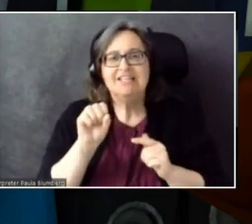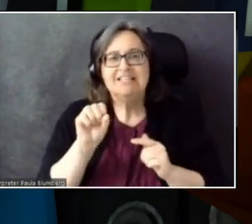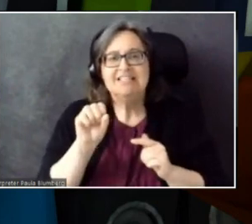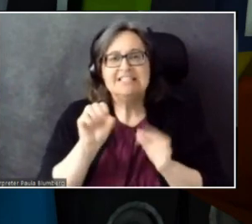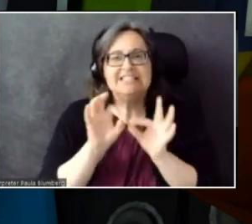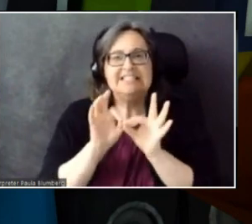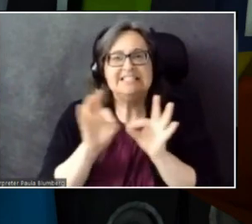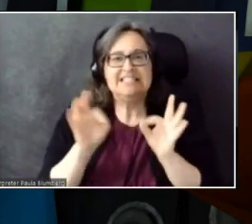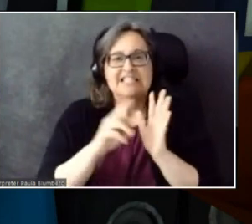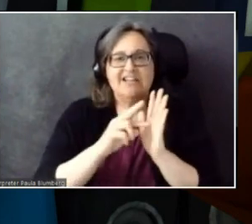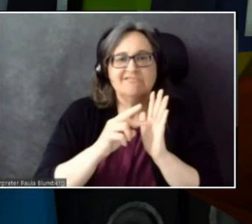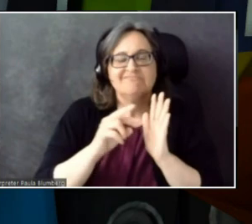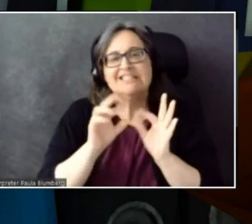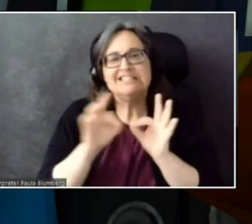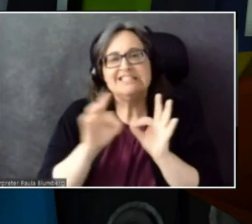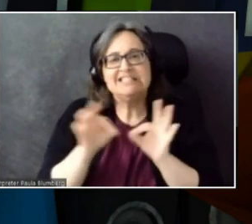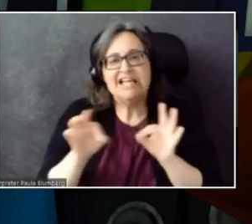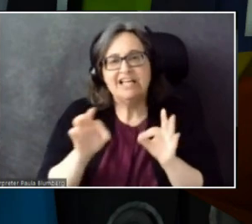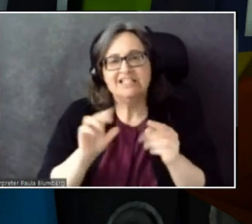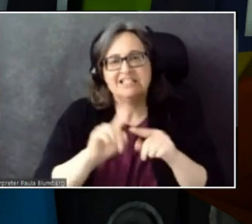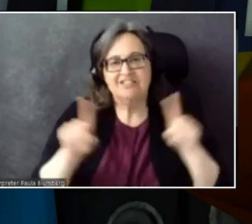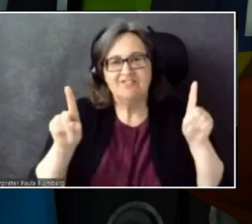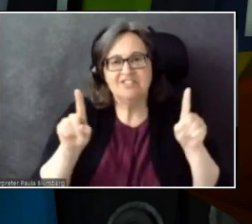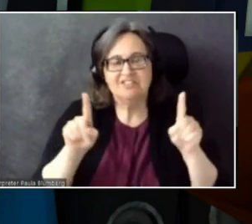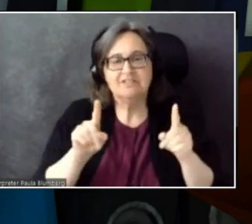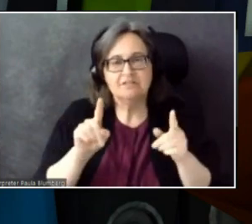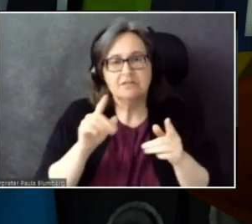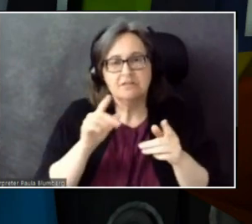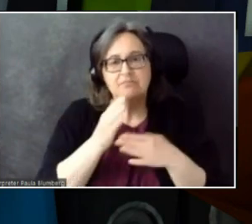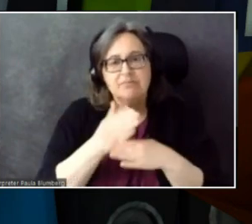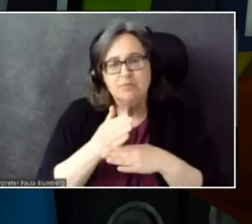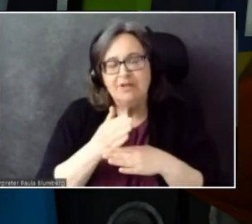And a question. It might be another secret one.